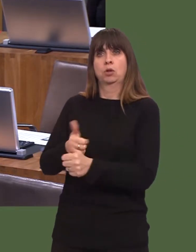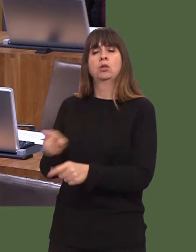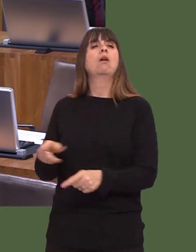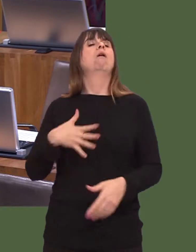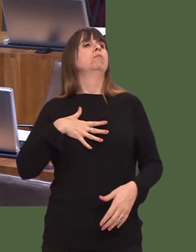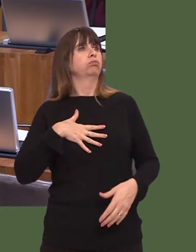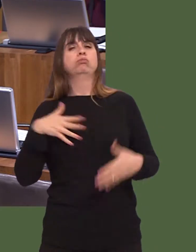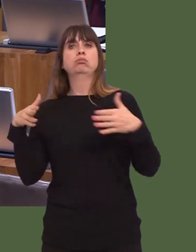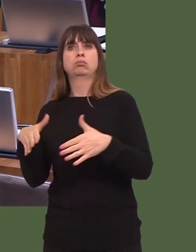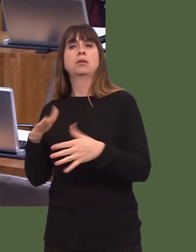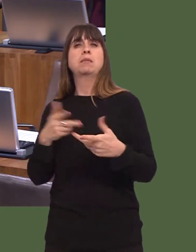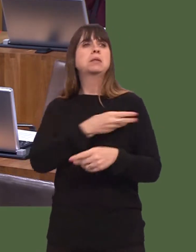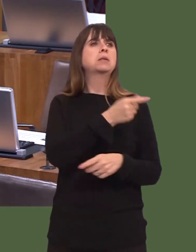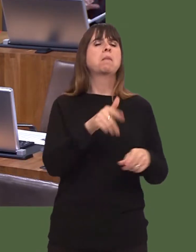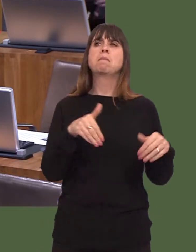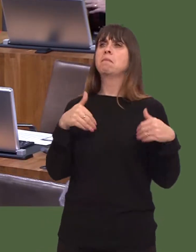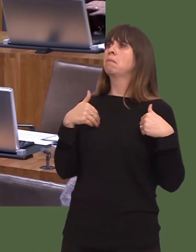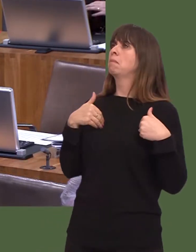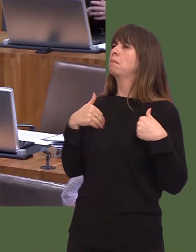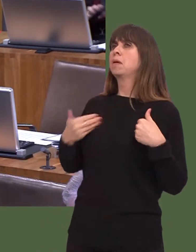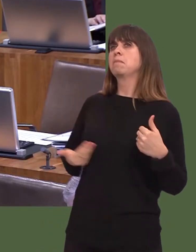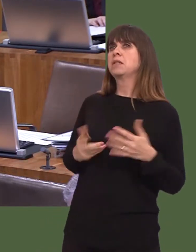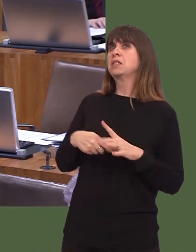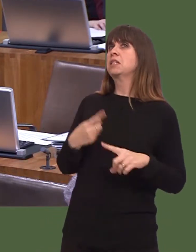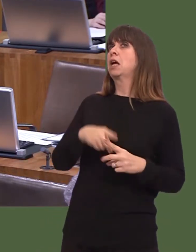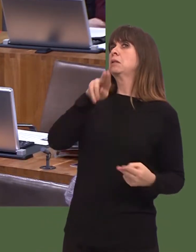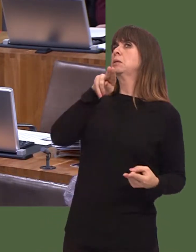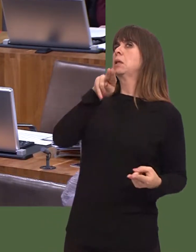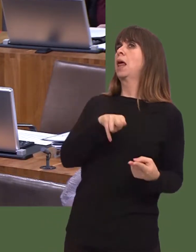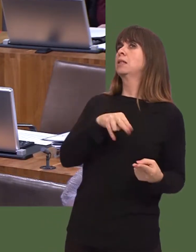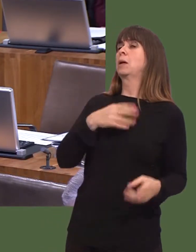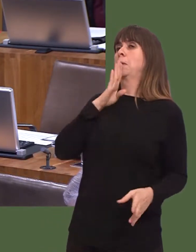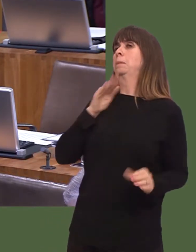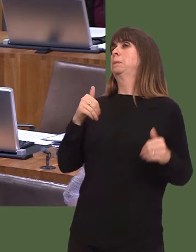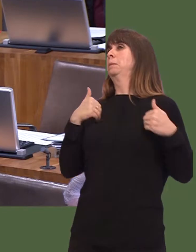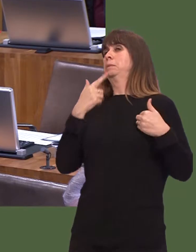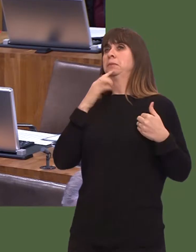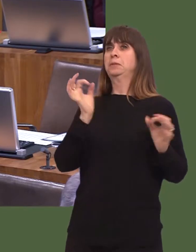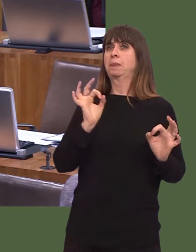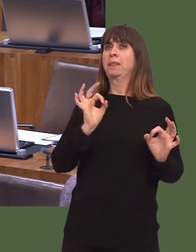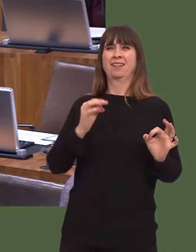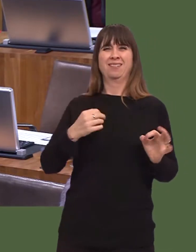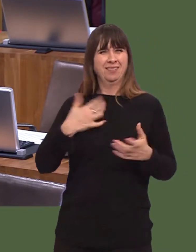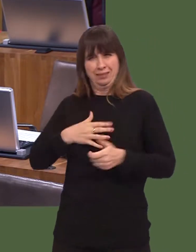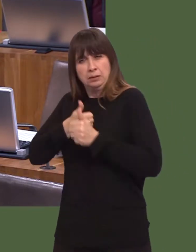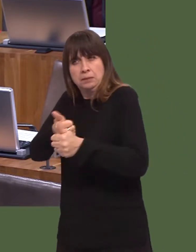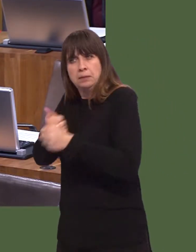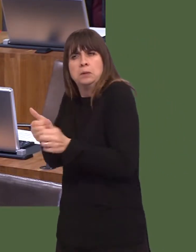quiet, perhaps, have seen a drop in the business rates. But we hope that weíll be able to help small businesses, particularly those who have seen